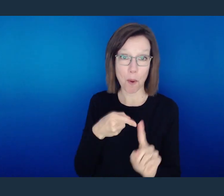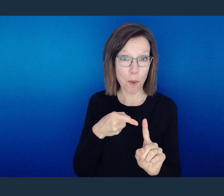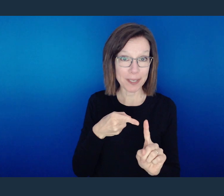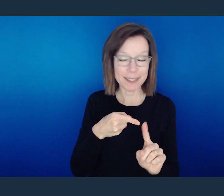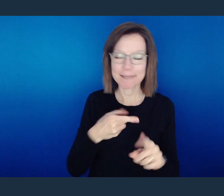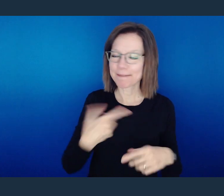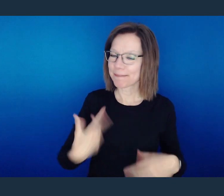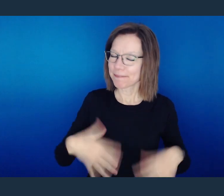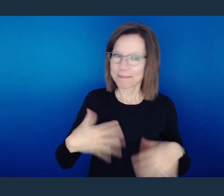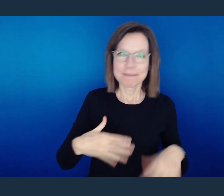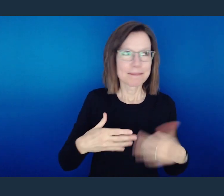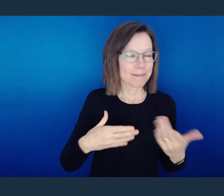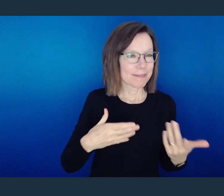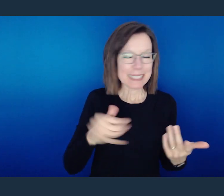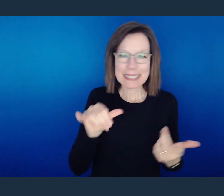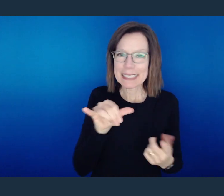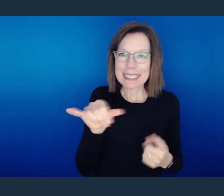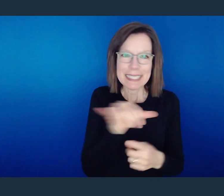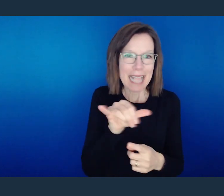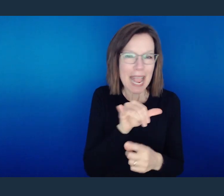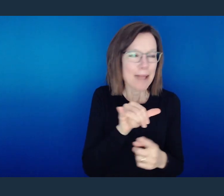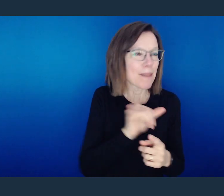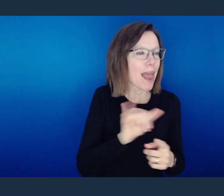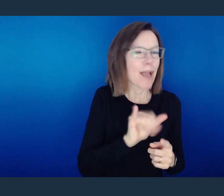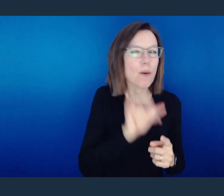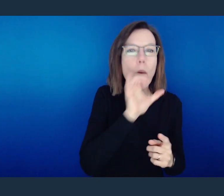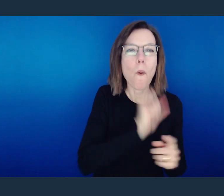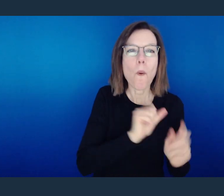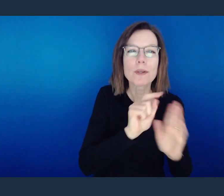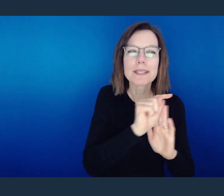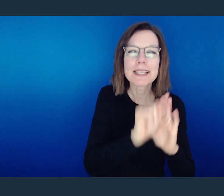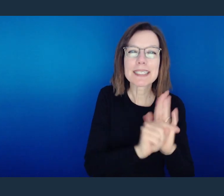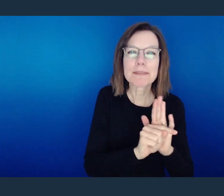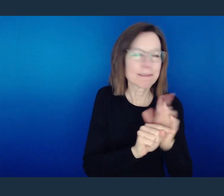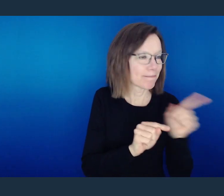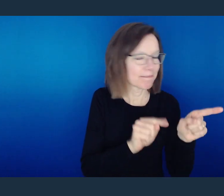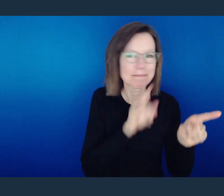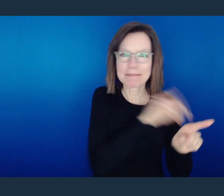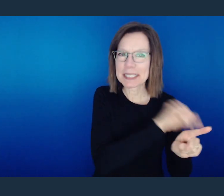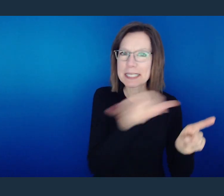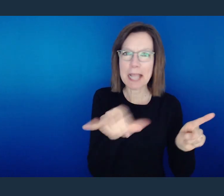Understand what he's actually saying there. He's saying the same thing that we saw in the Old Testament.